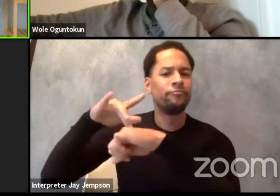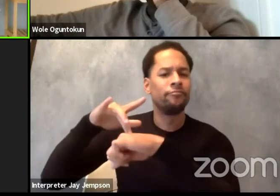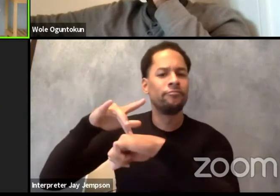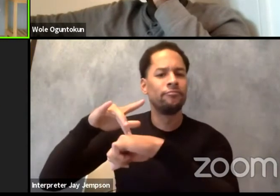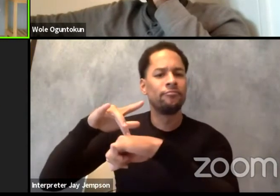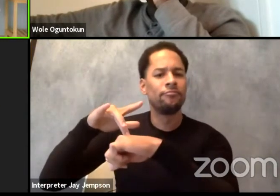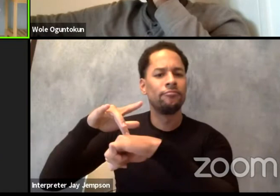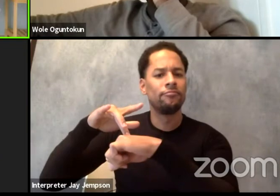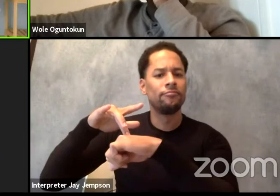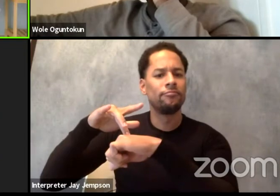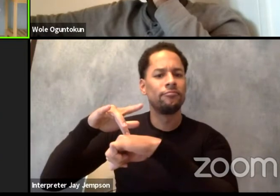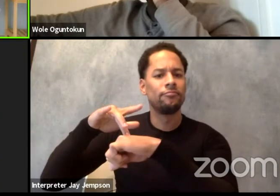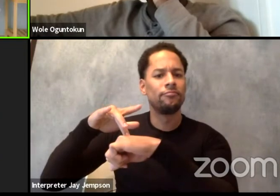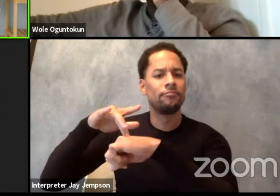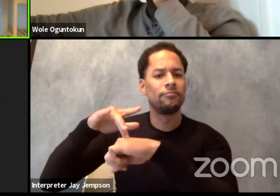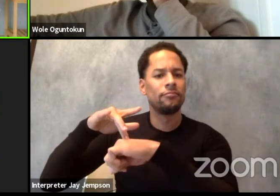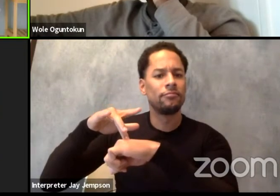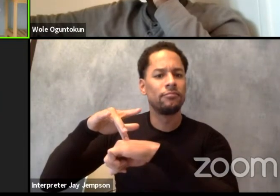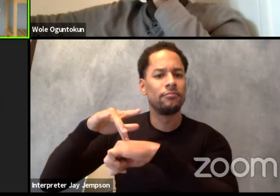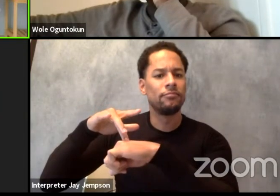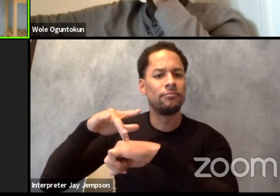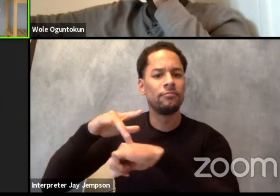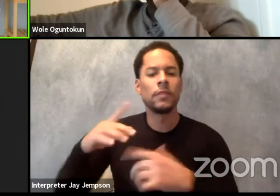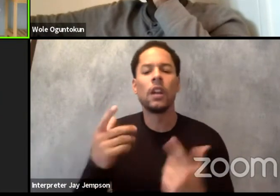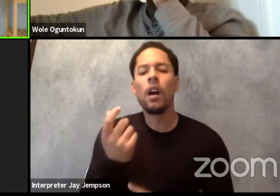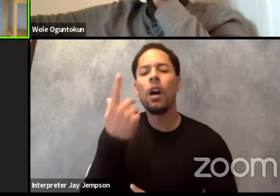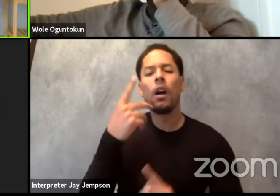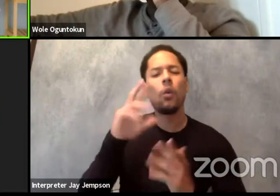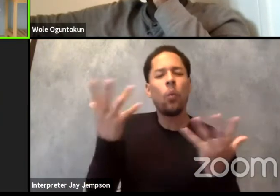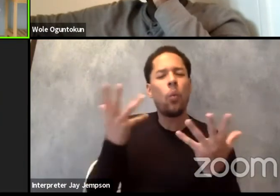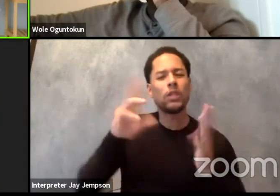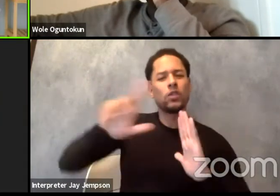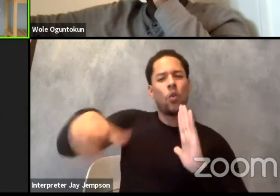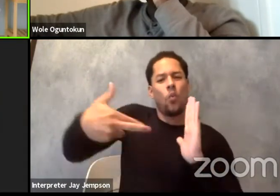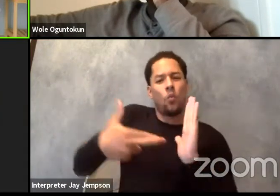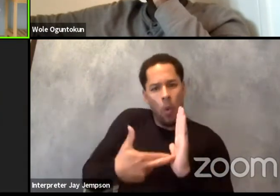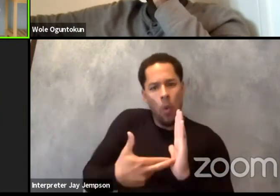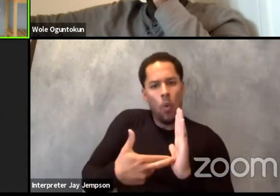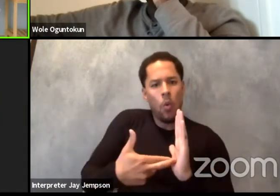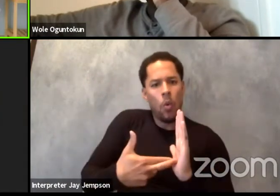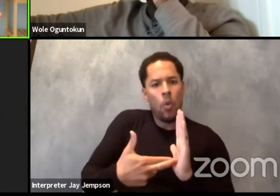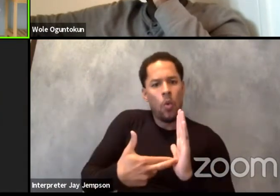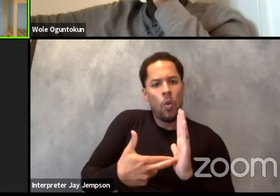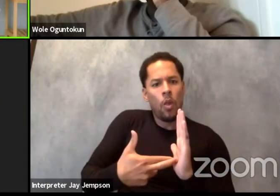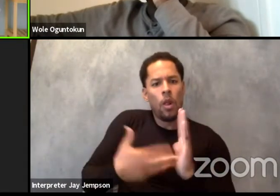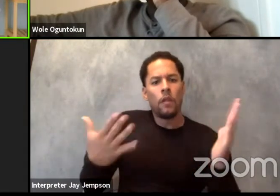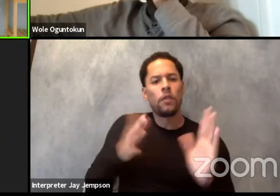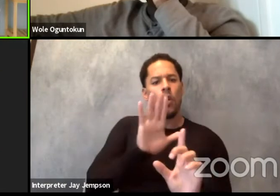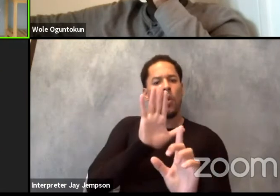What is the role of the place you have worked at or currently working in?